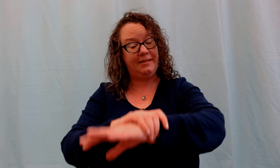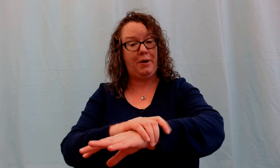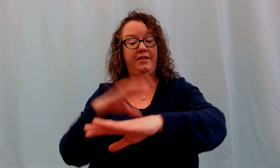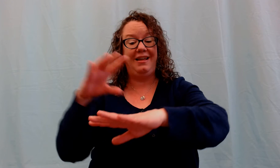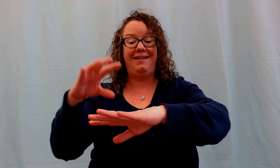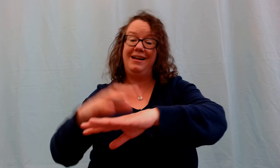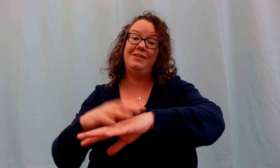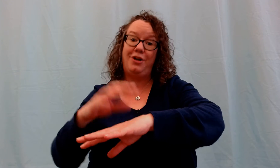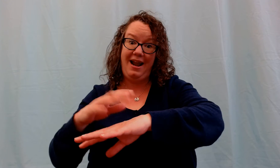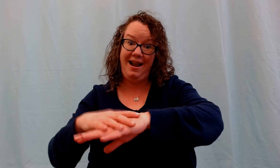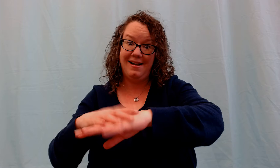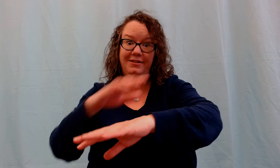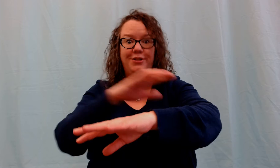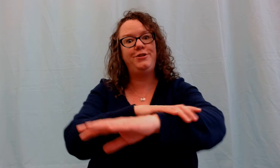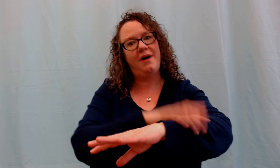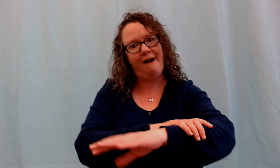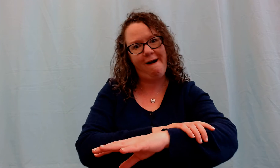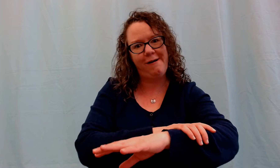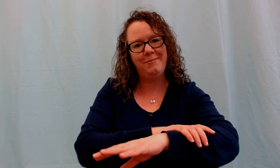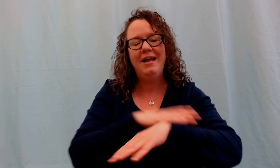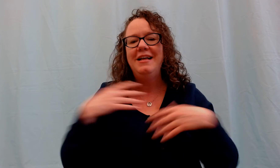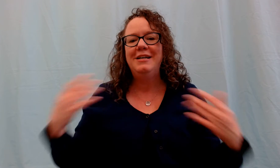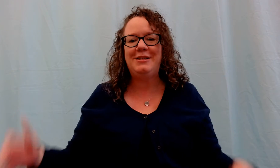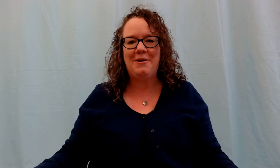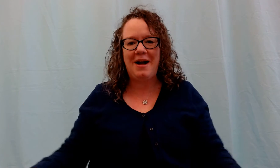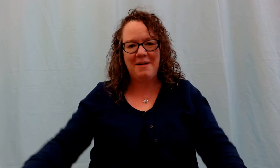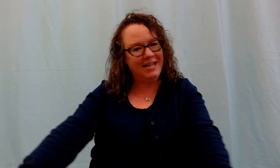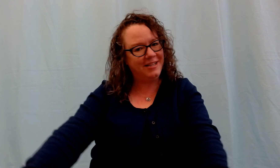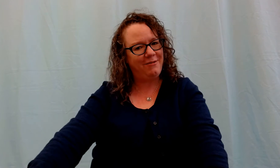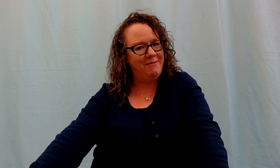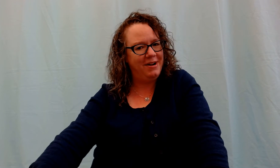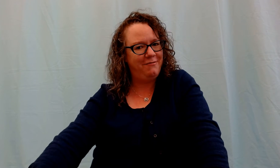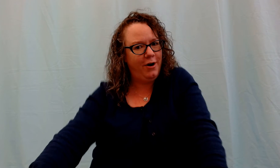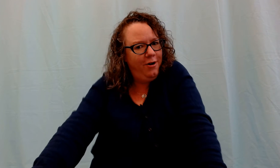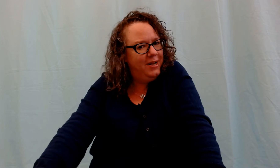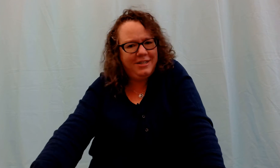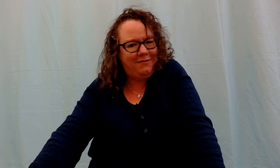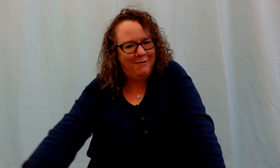the part that connects our hand to our arm. So it's a great one for a whole bunch of different